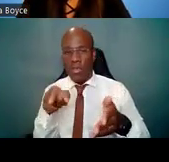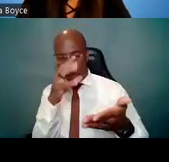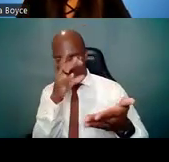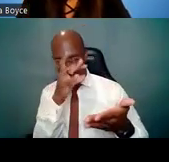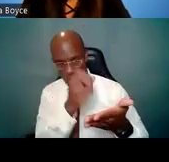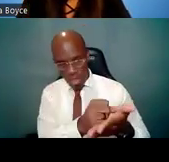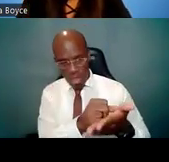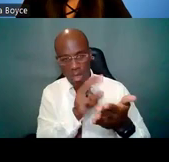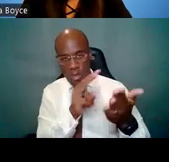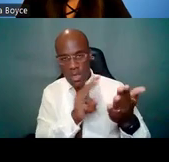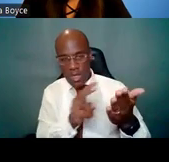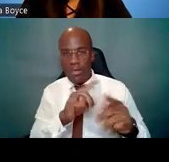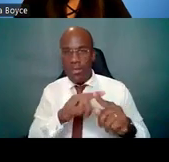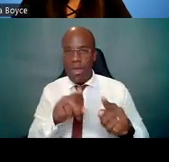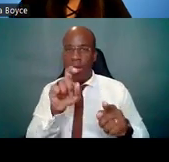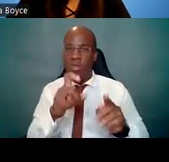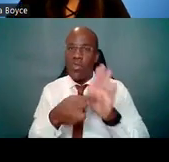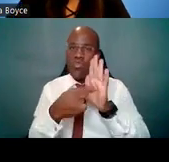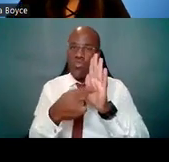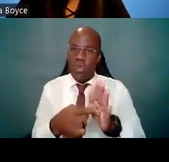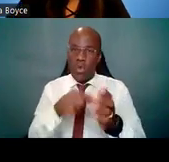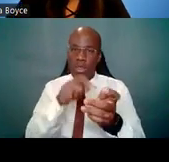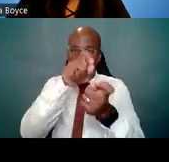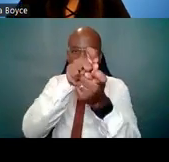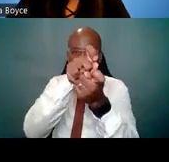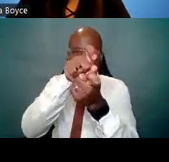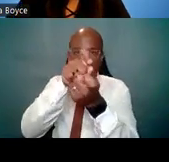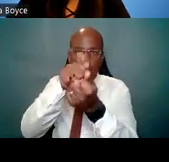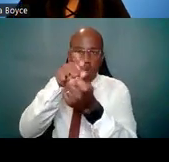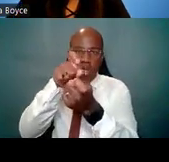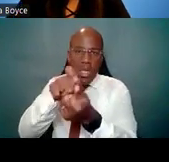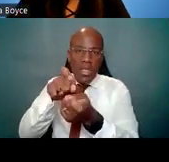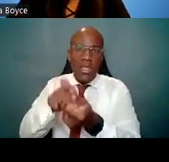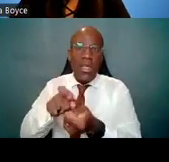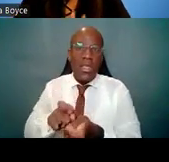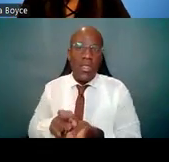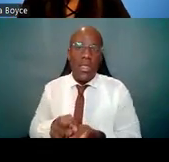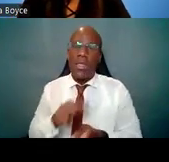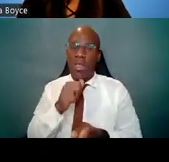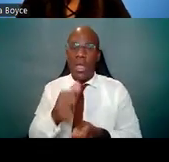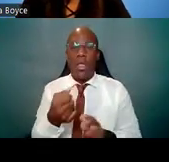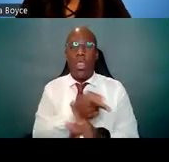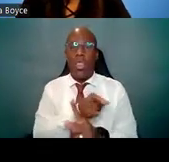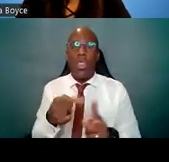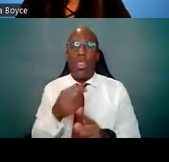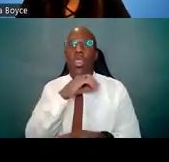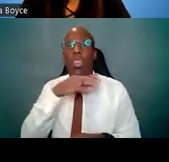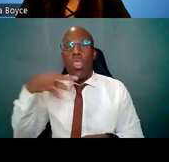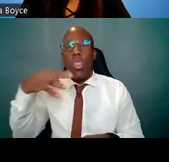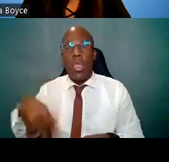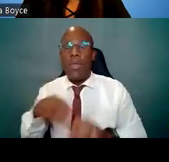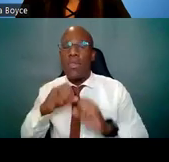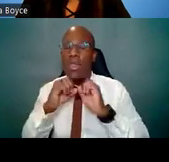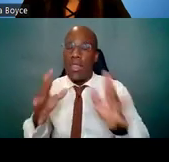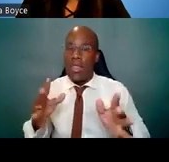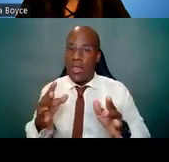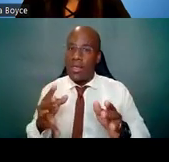which is obviously something important when you're doing science. Fourth, we ask that you write the application yourself,